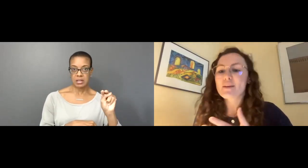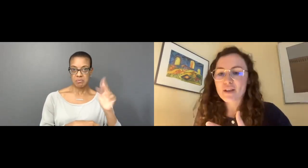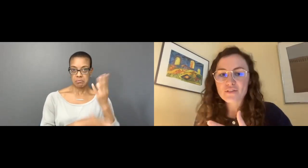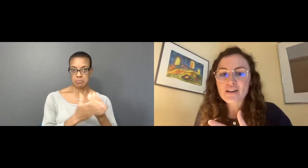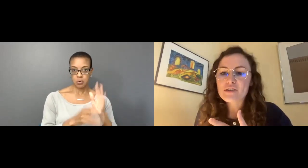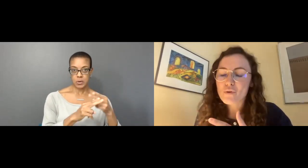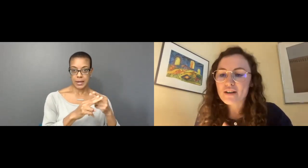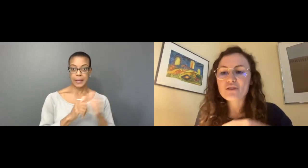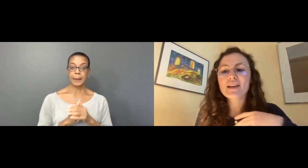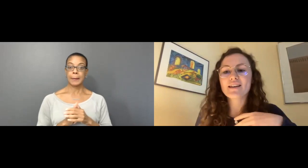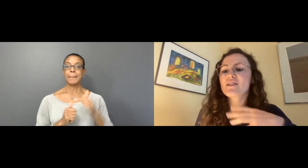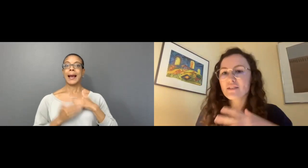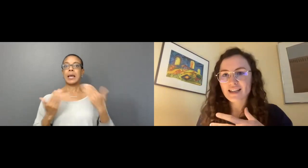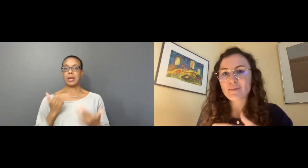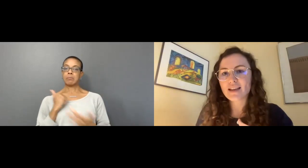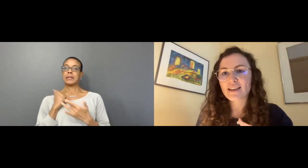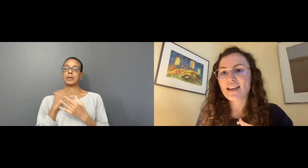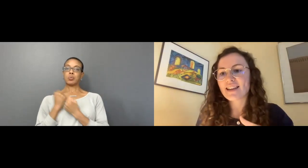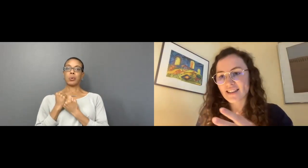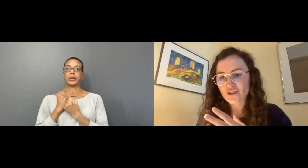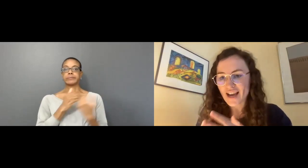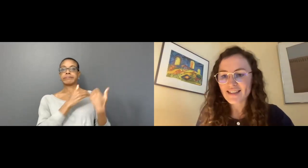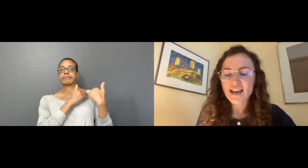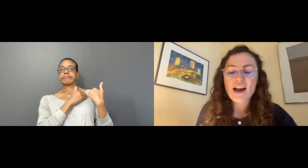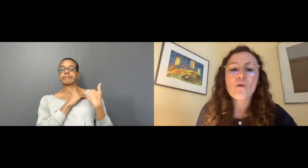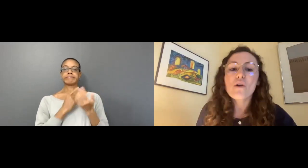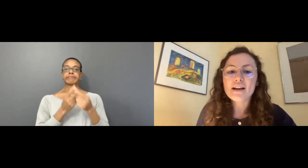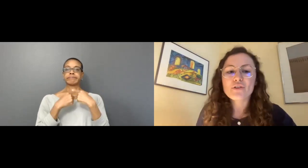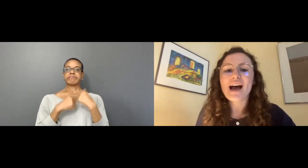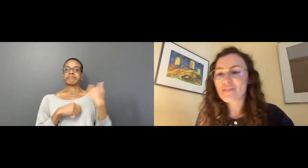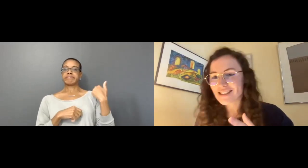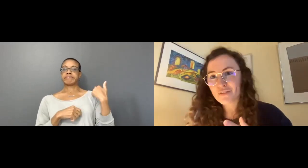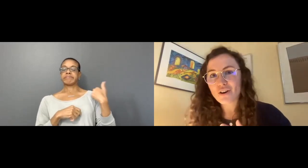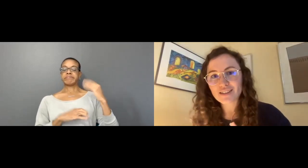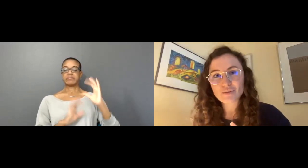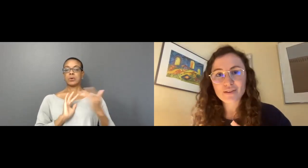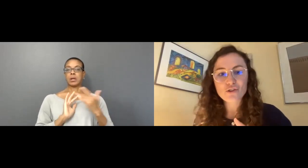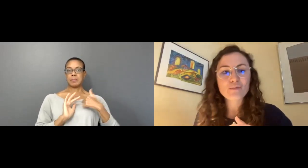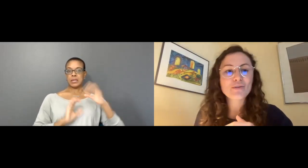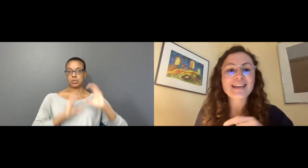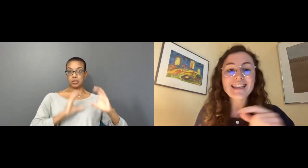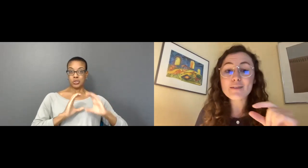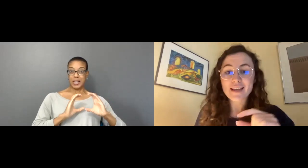Since I'm here for tech support you can contact me again in the chat or if you're having difficulties with Zoom,